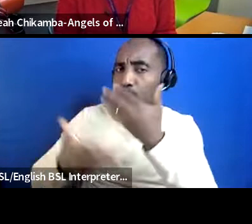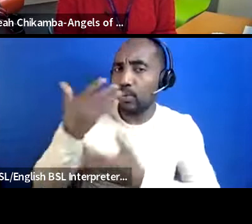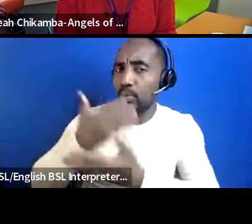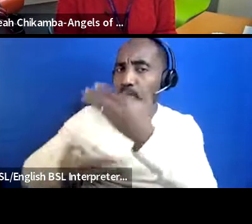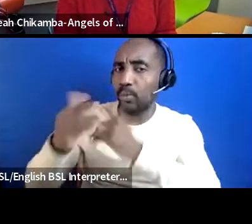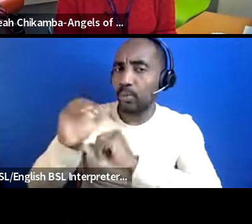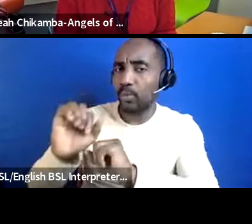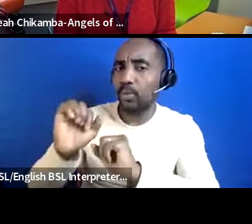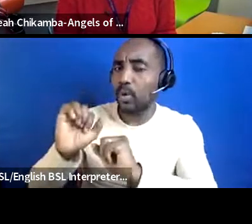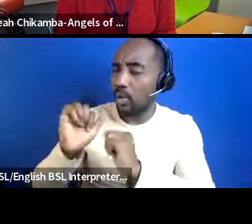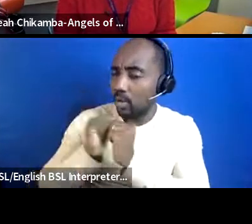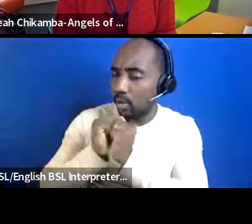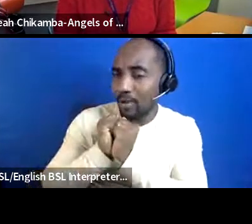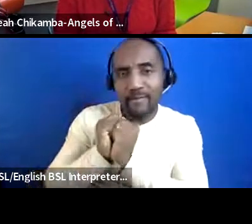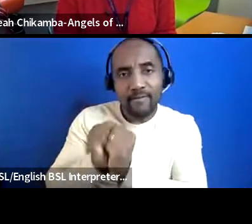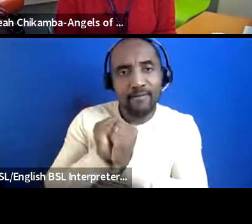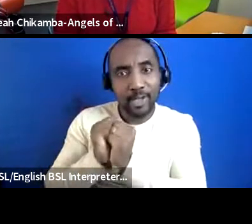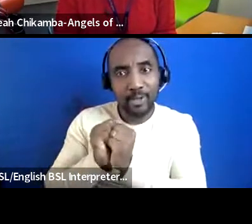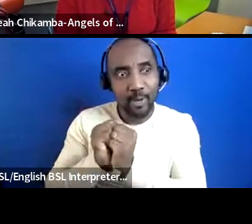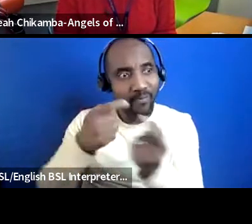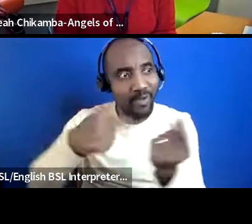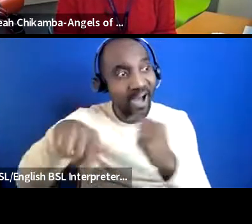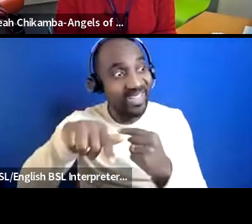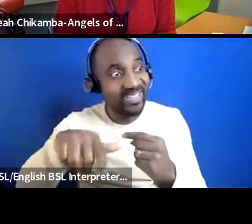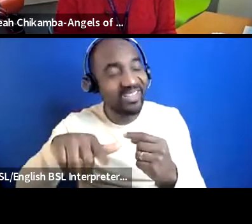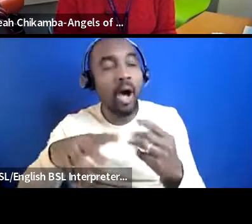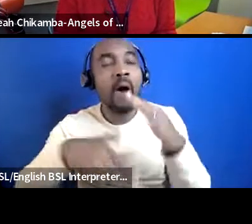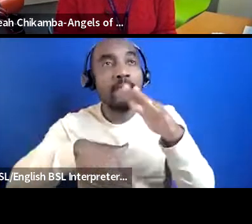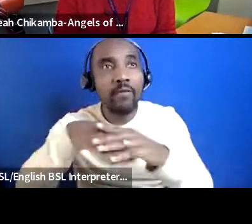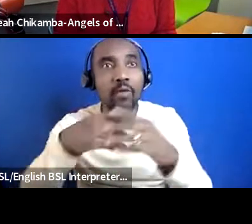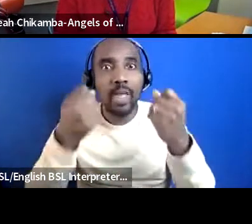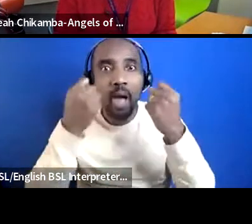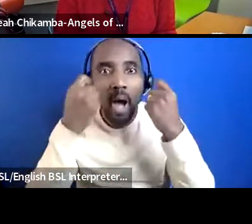the value of other people who get it and like the difference when that's the starting point